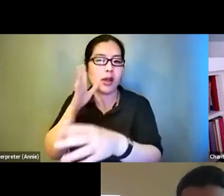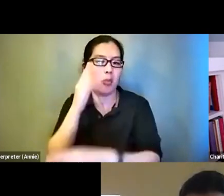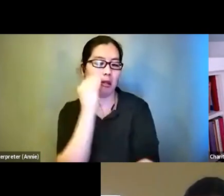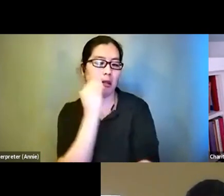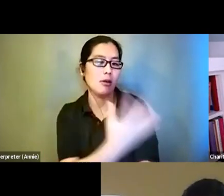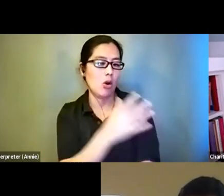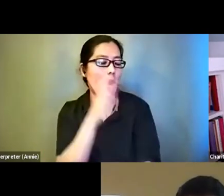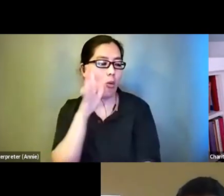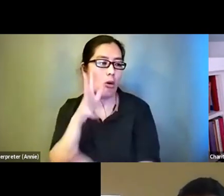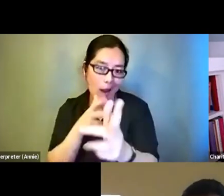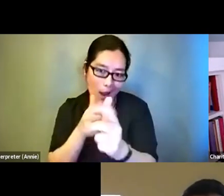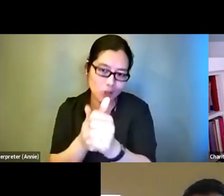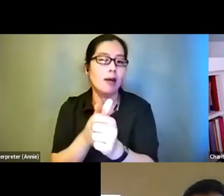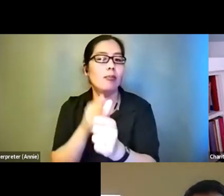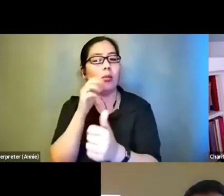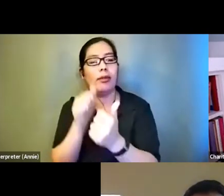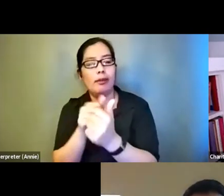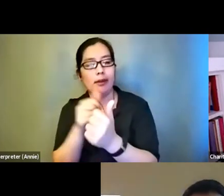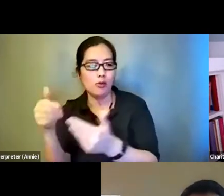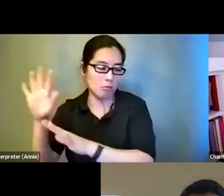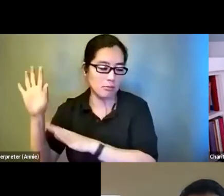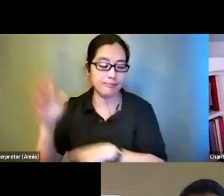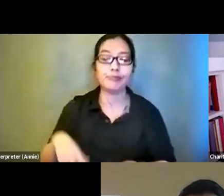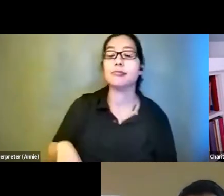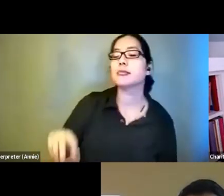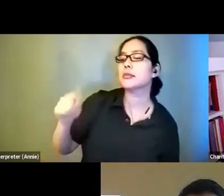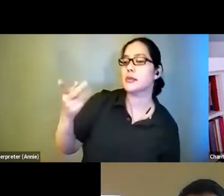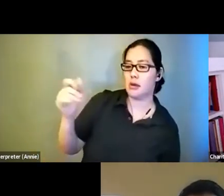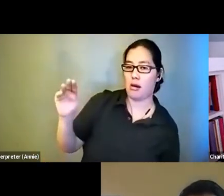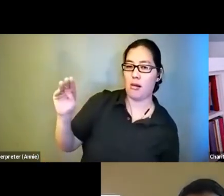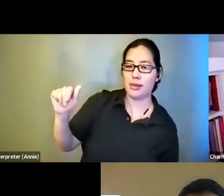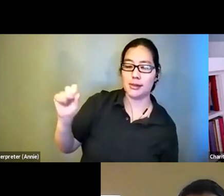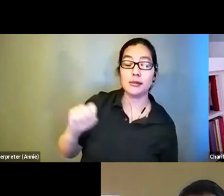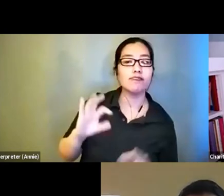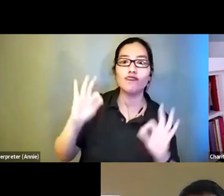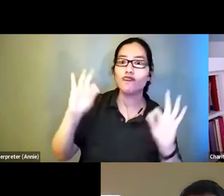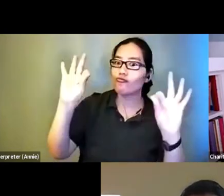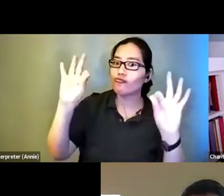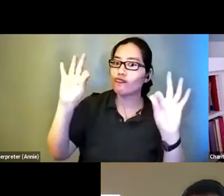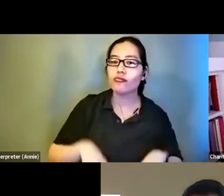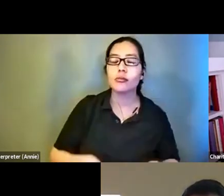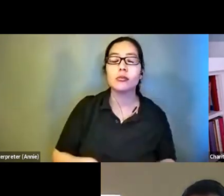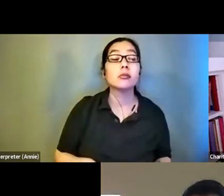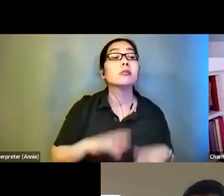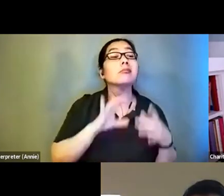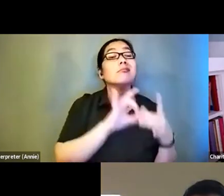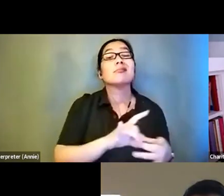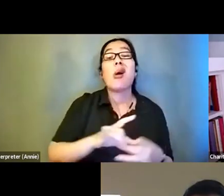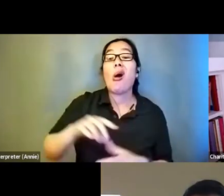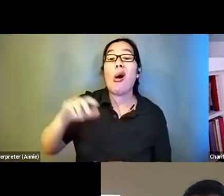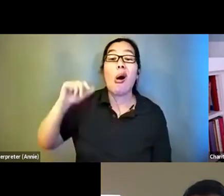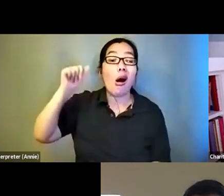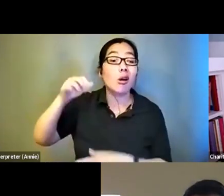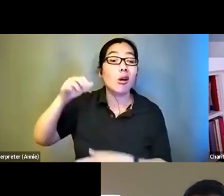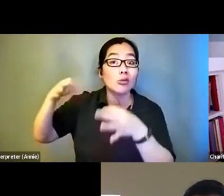intro. >>>: Excellent. When it comes to audio description or making content